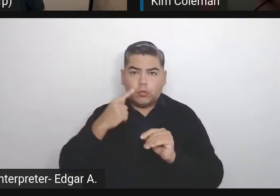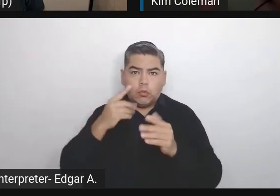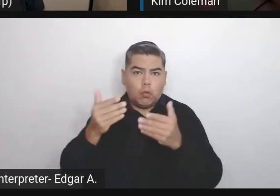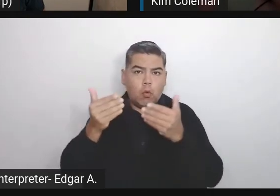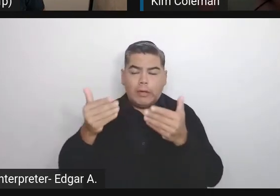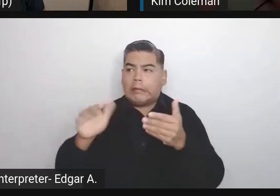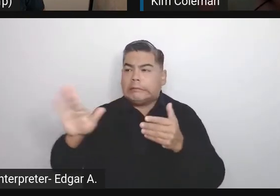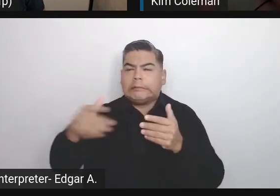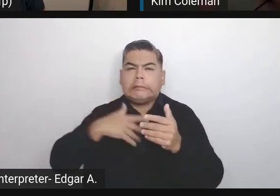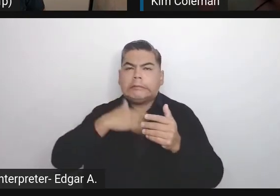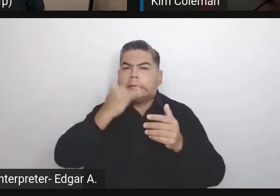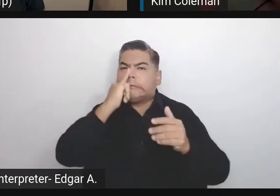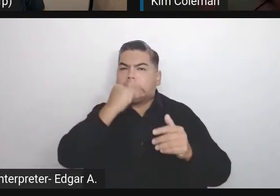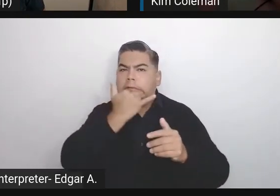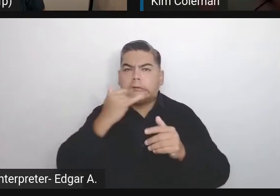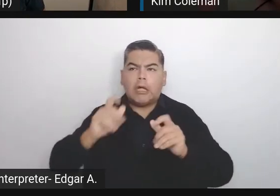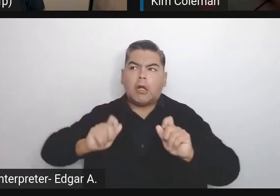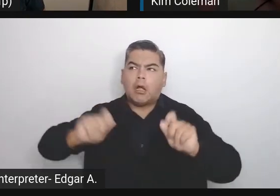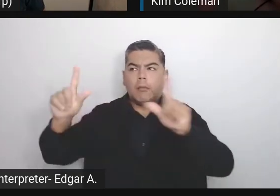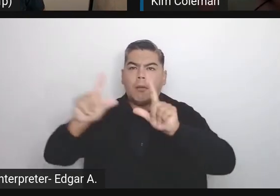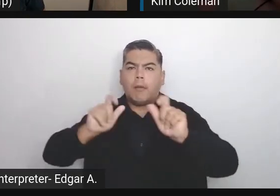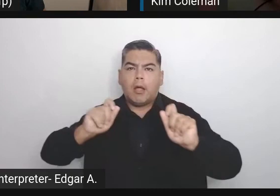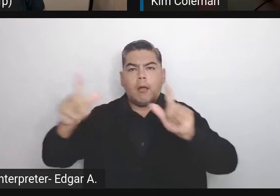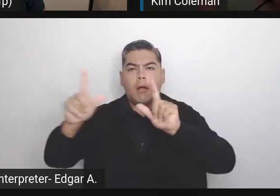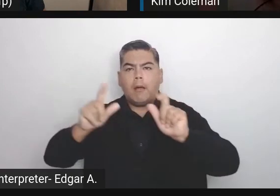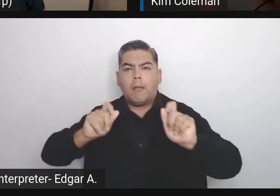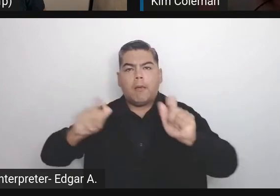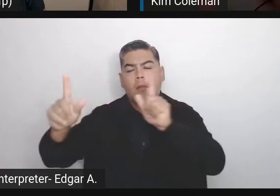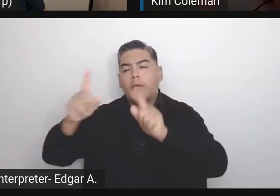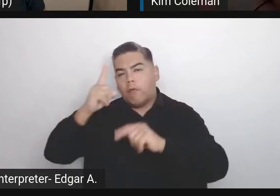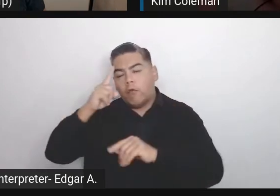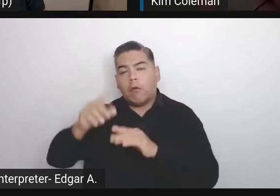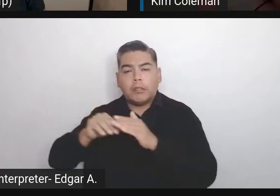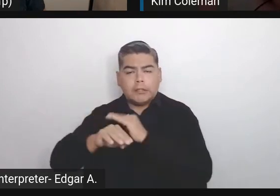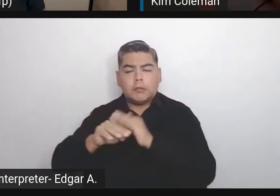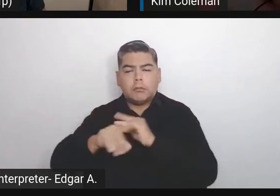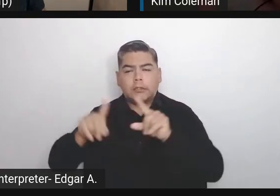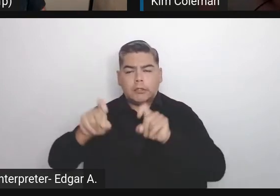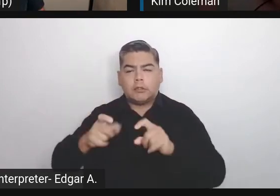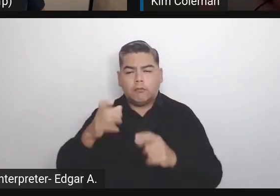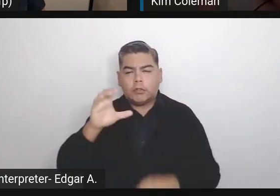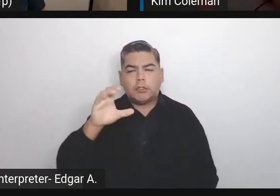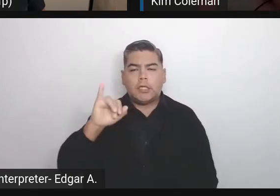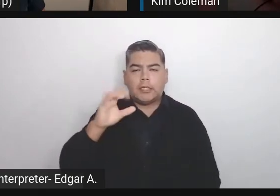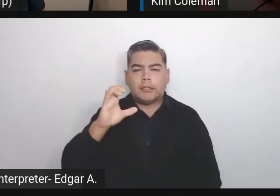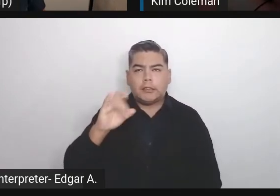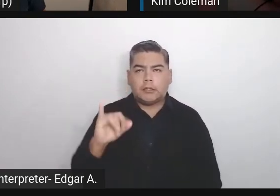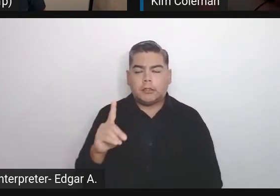that come up with the accessibility testing in the CI/CD, or how I guess depending on team size, it could be the person